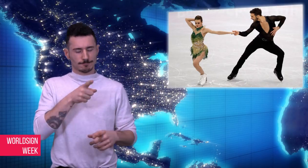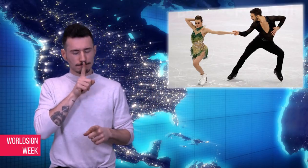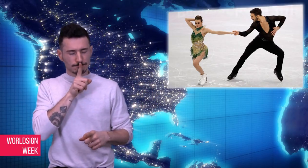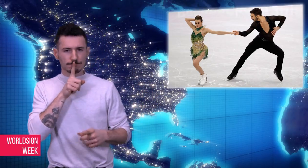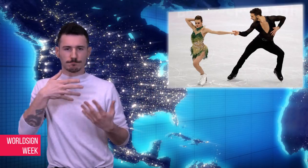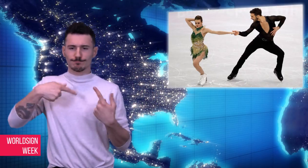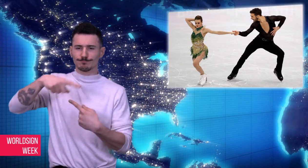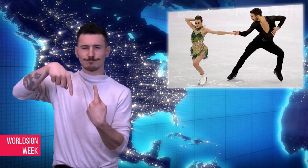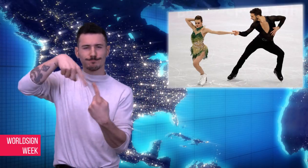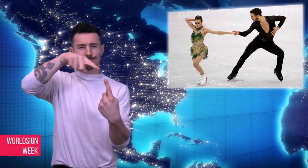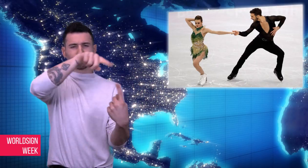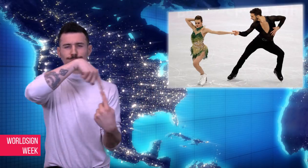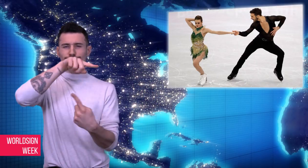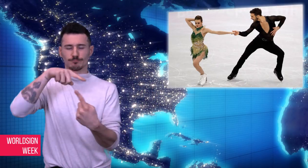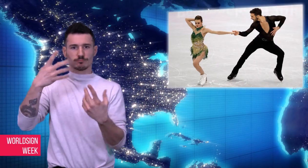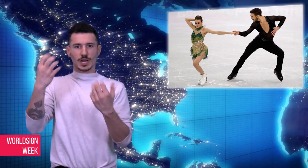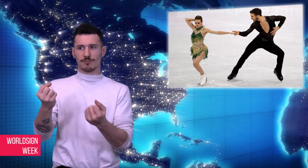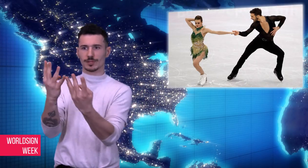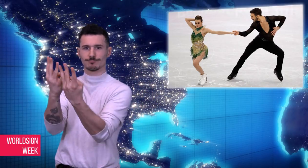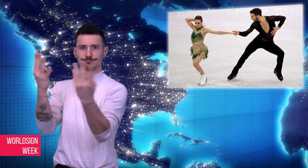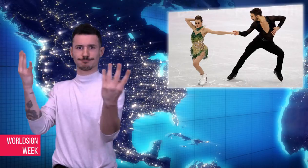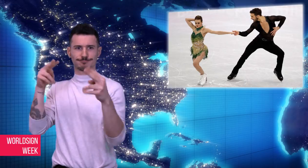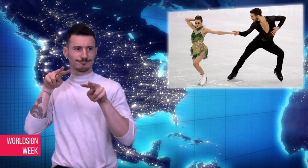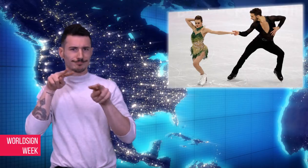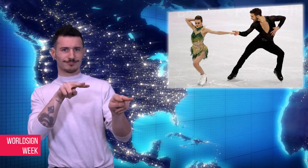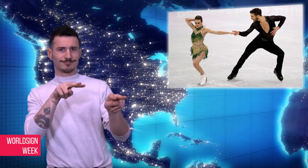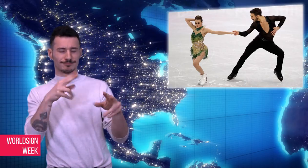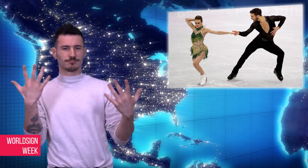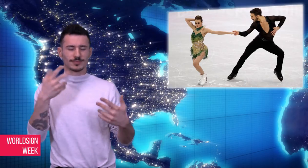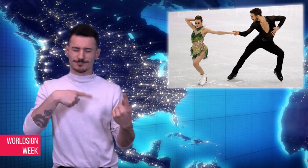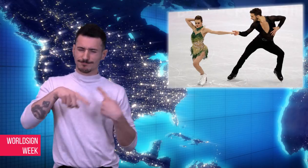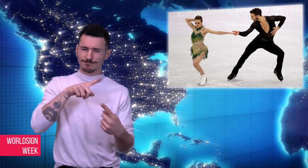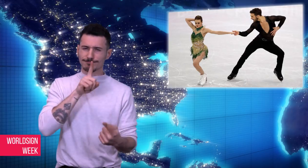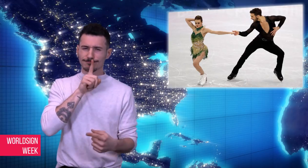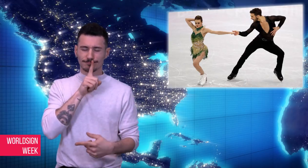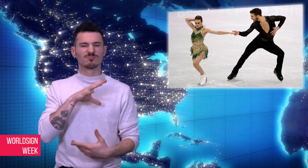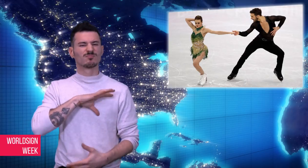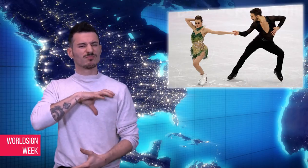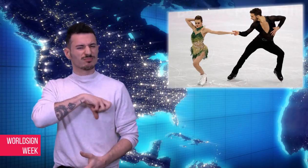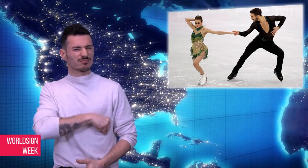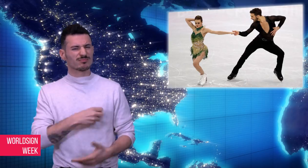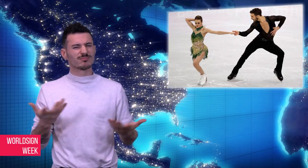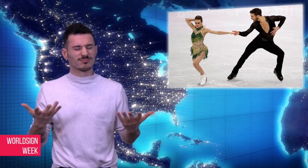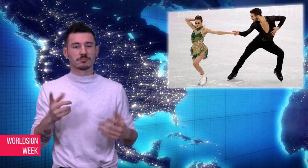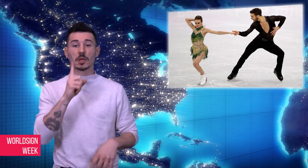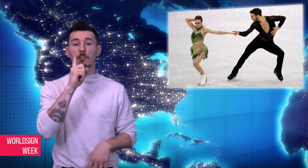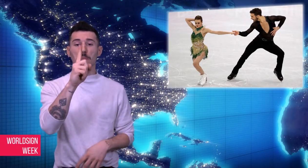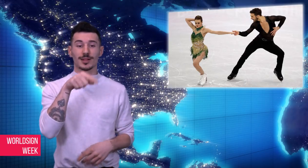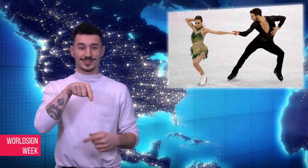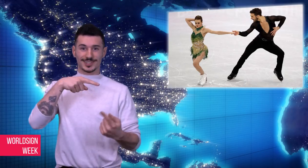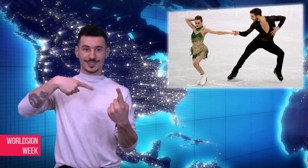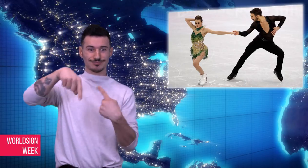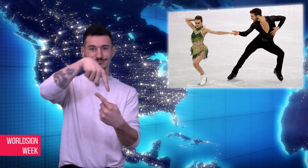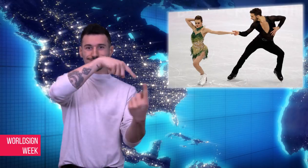Monday. Part of outfit came apart, exposing part of her breast in front of